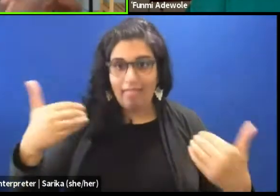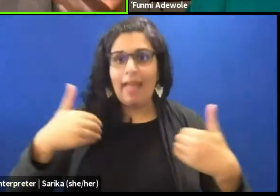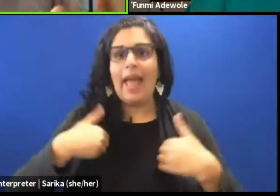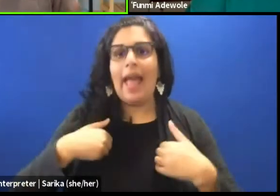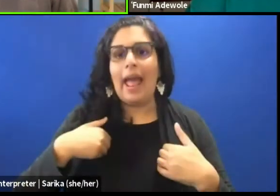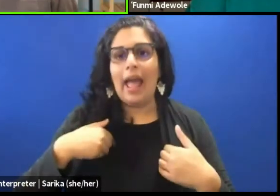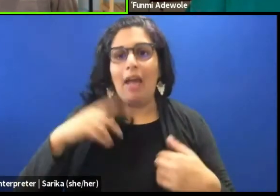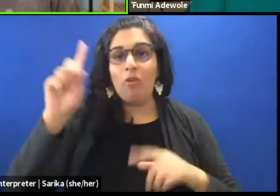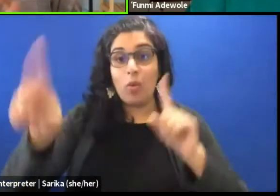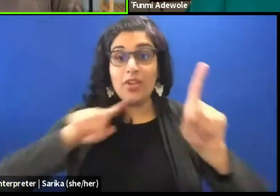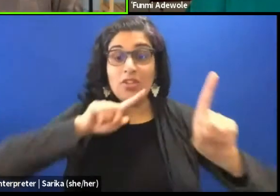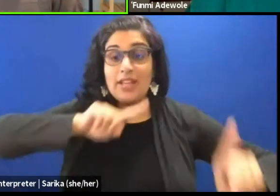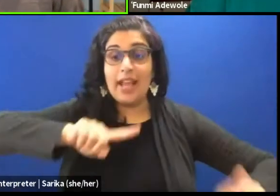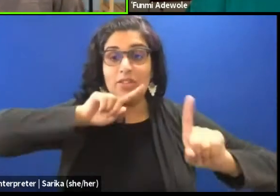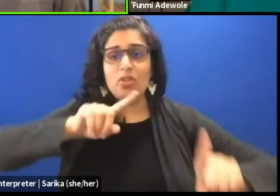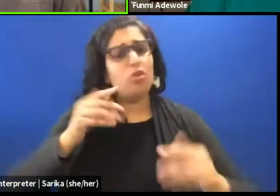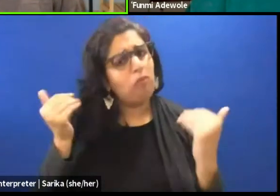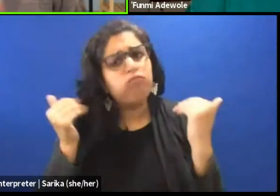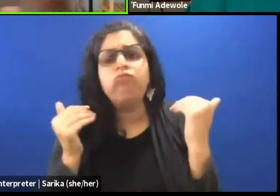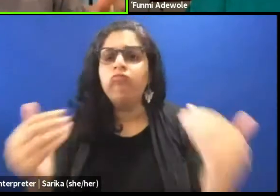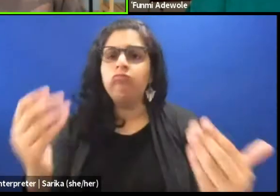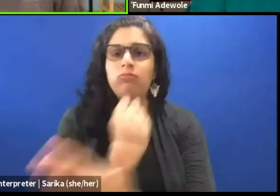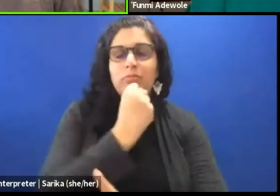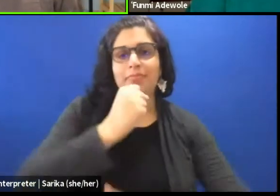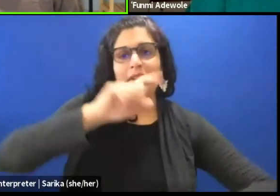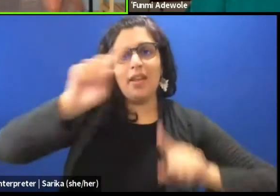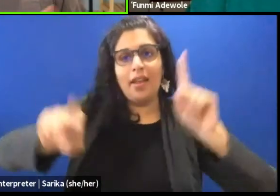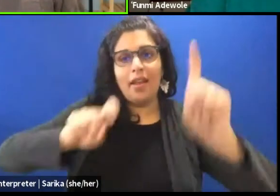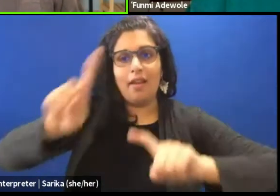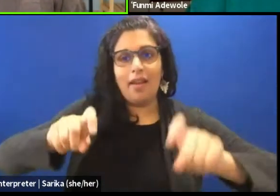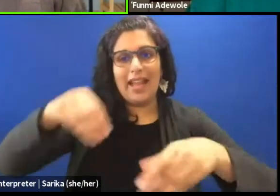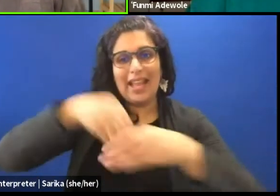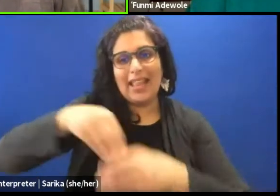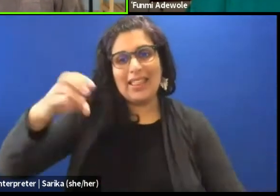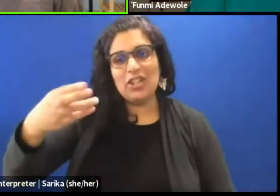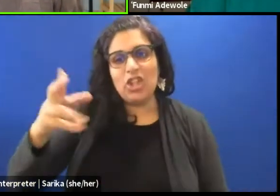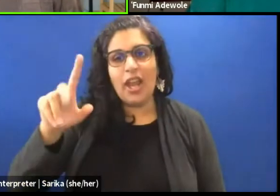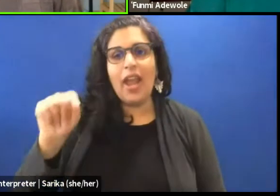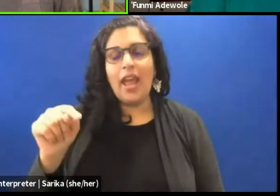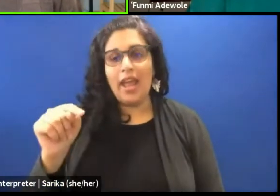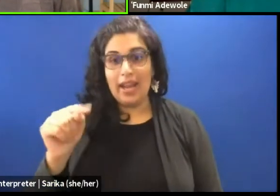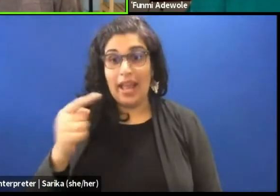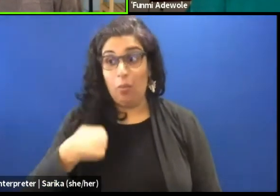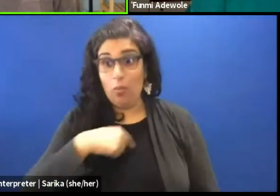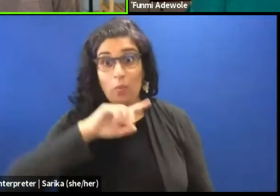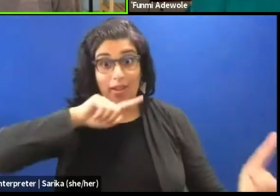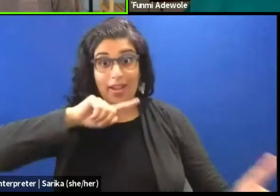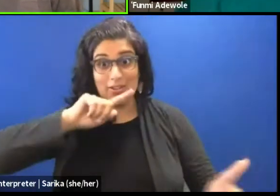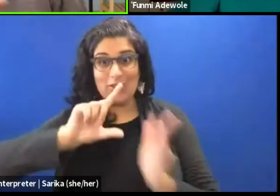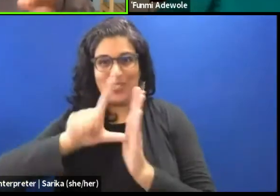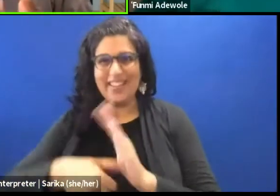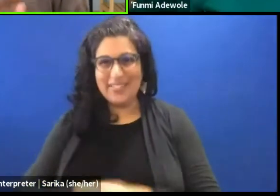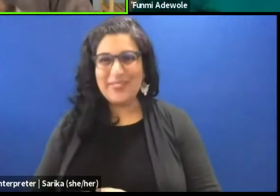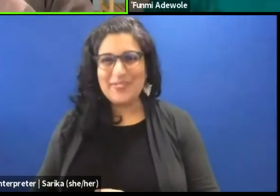so feel free to put your questions in the chat, and we will for sure get it across and answer them. So back to you, Funmi,